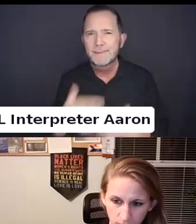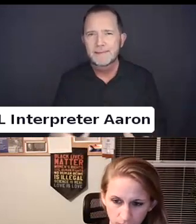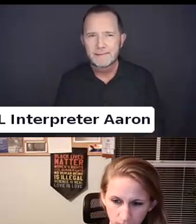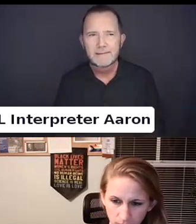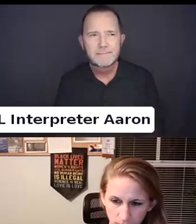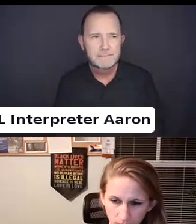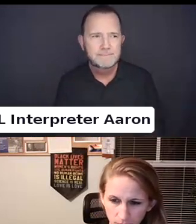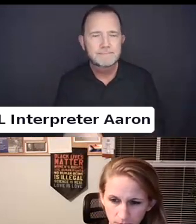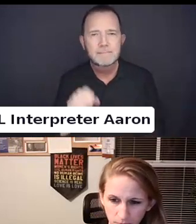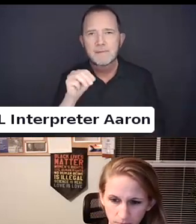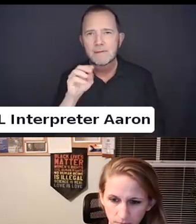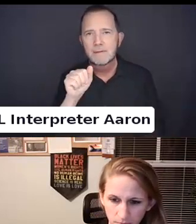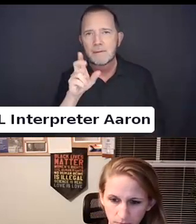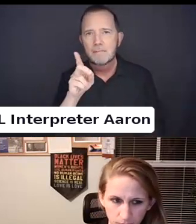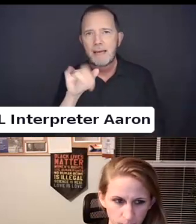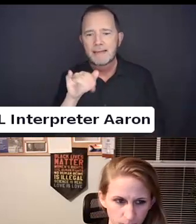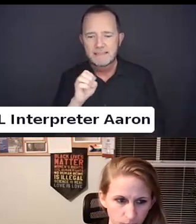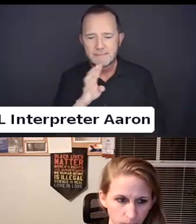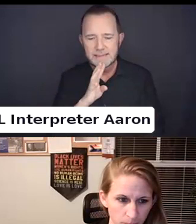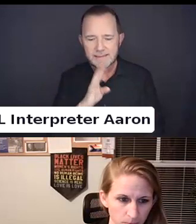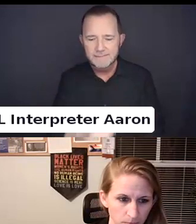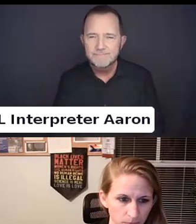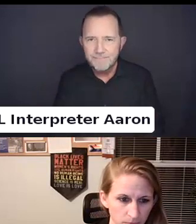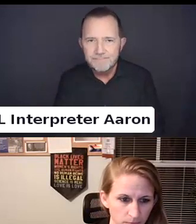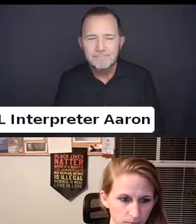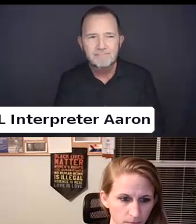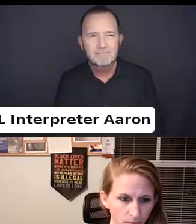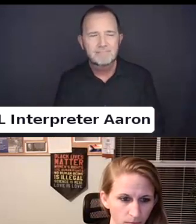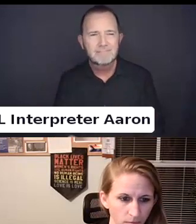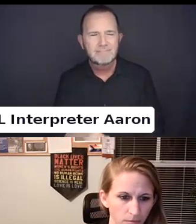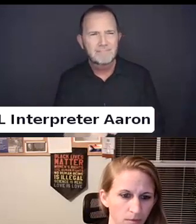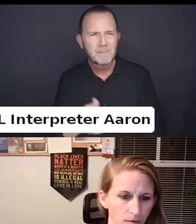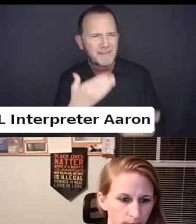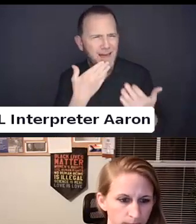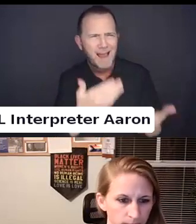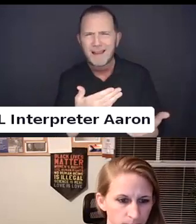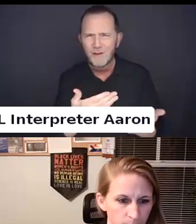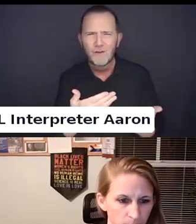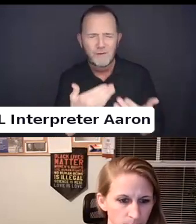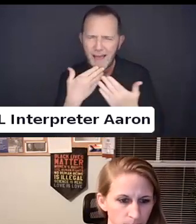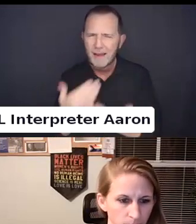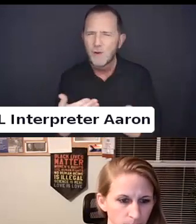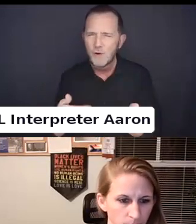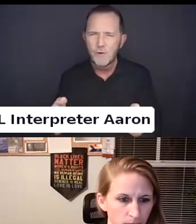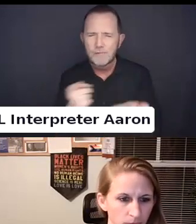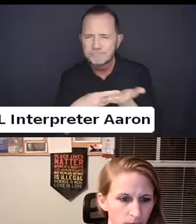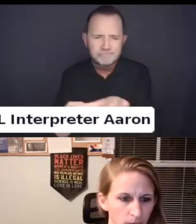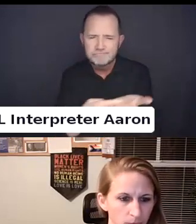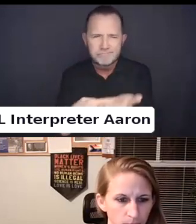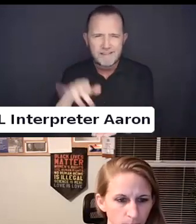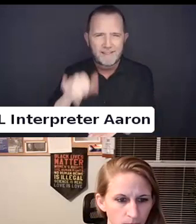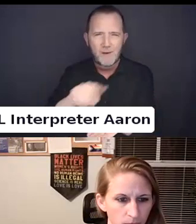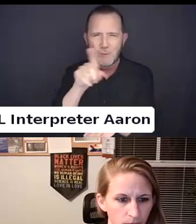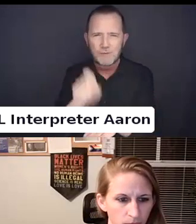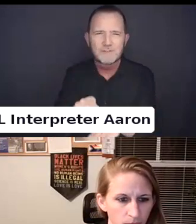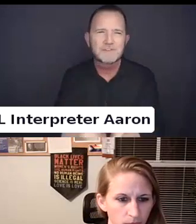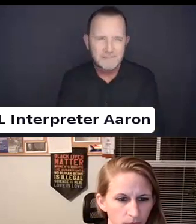Thank you all for all of your insight into this question and I appreciate